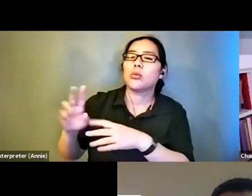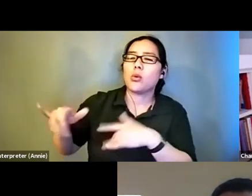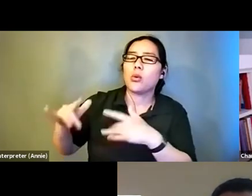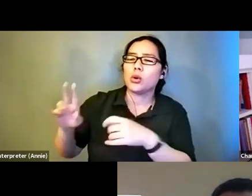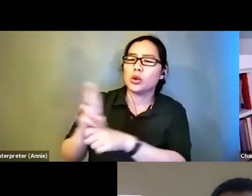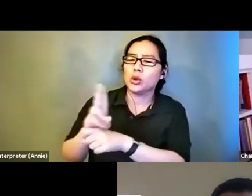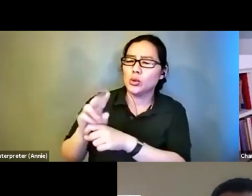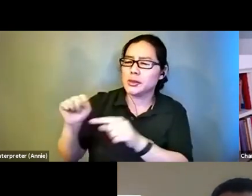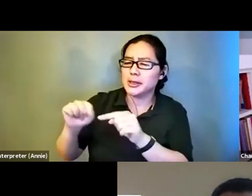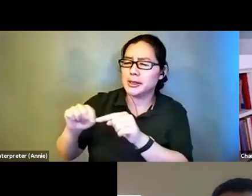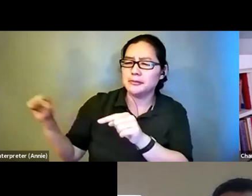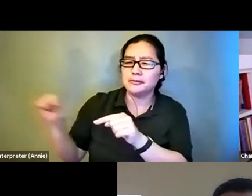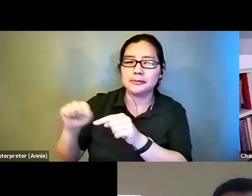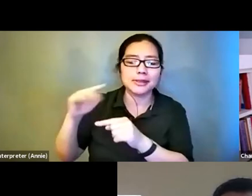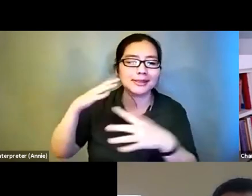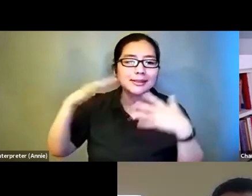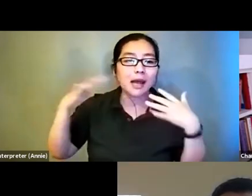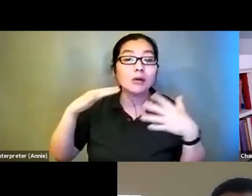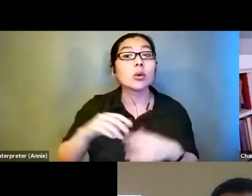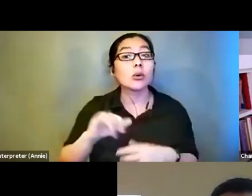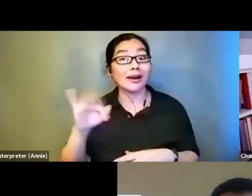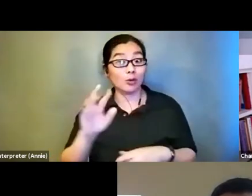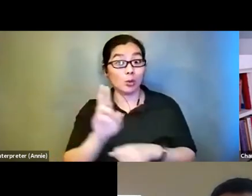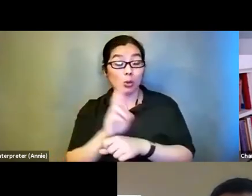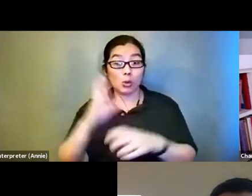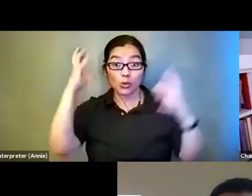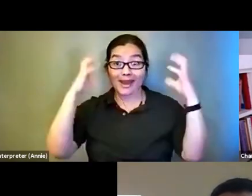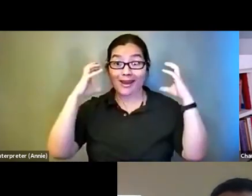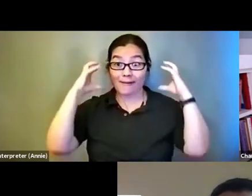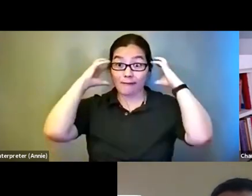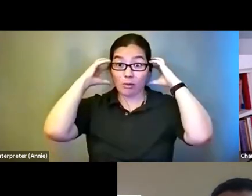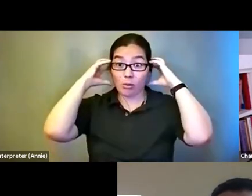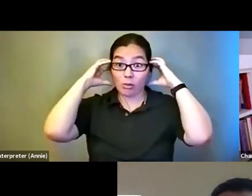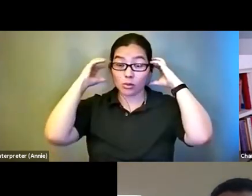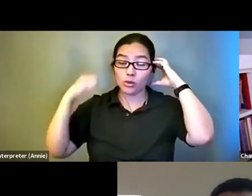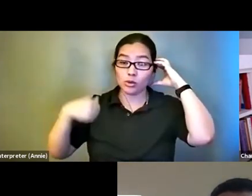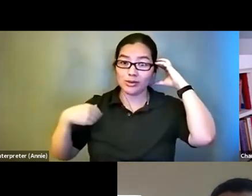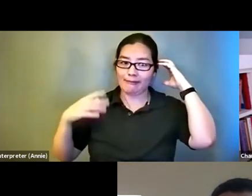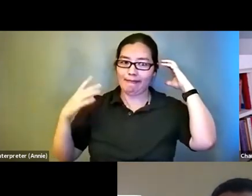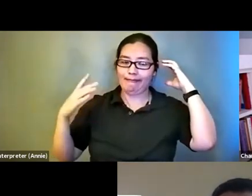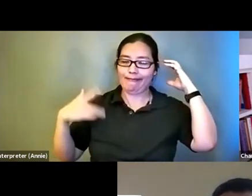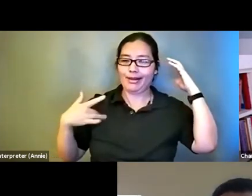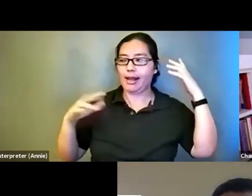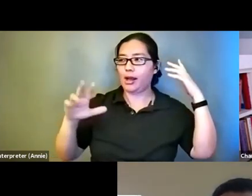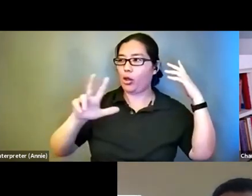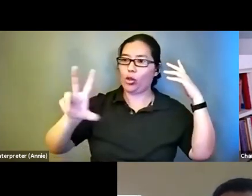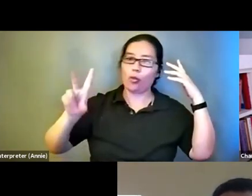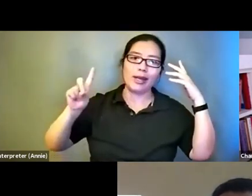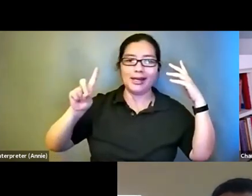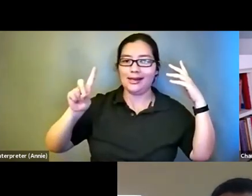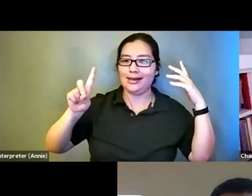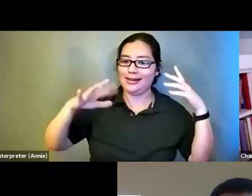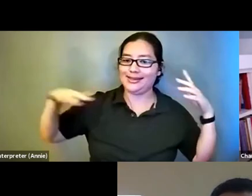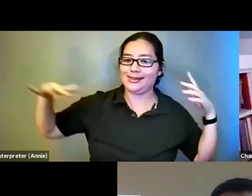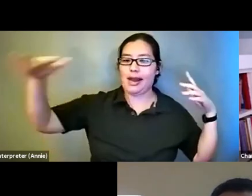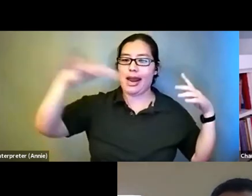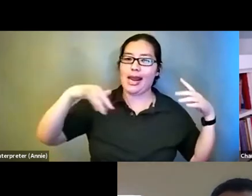headphones you could sort of hear things in a 3-D space as if you were experiencing a live